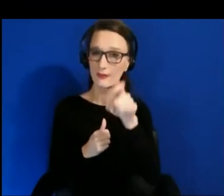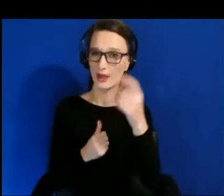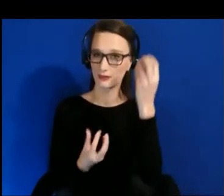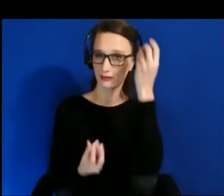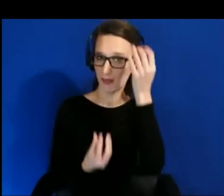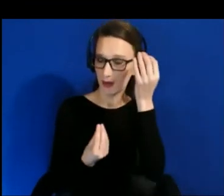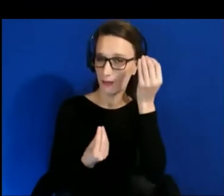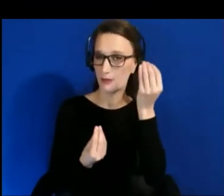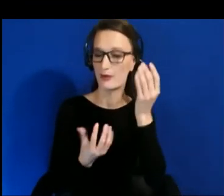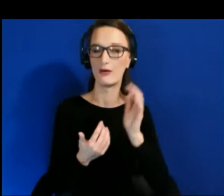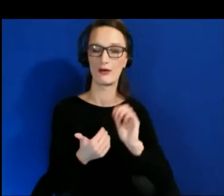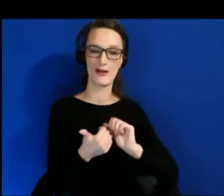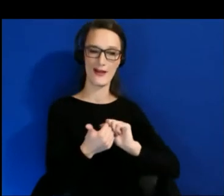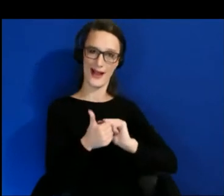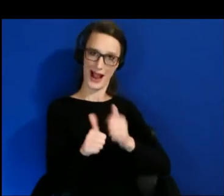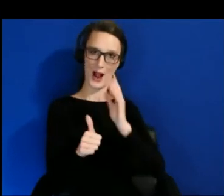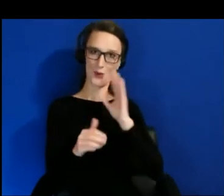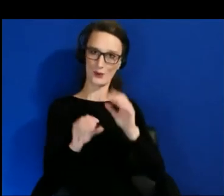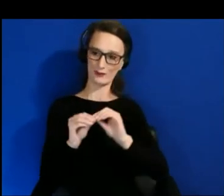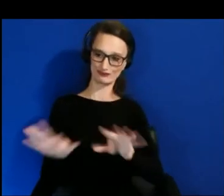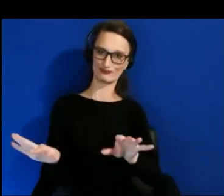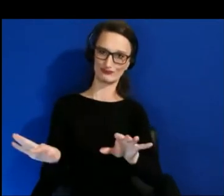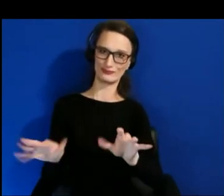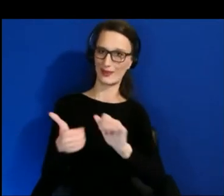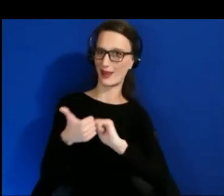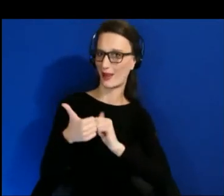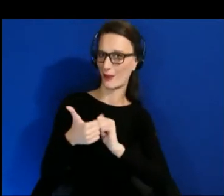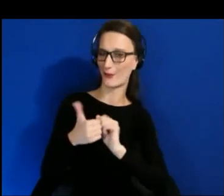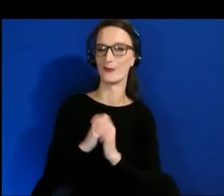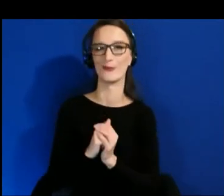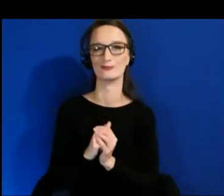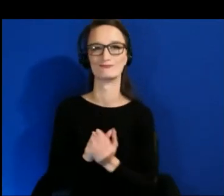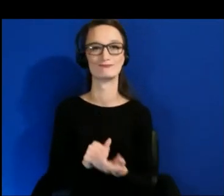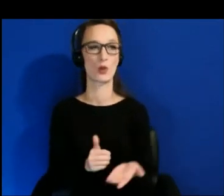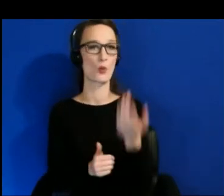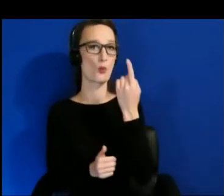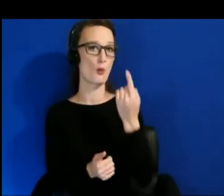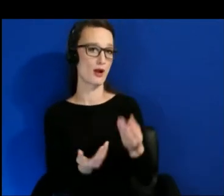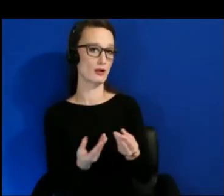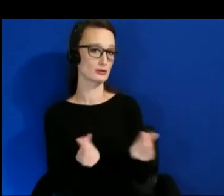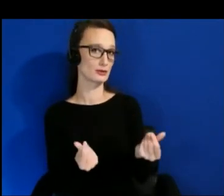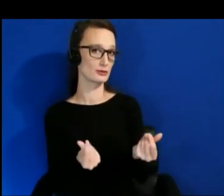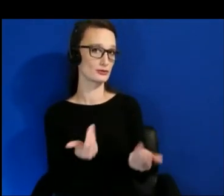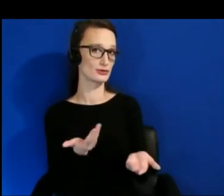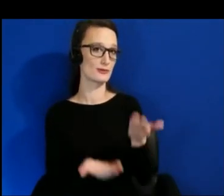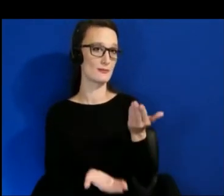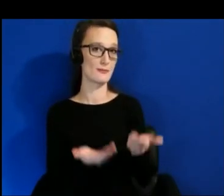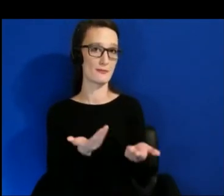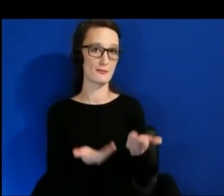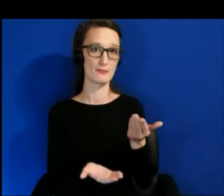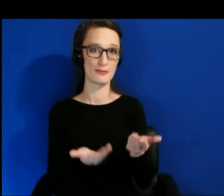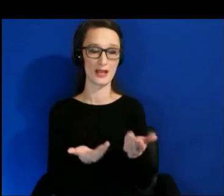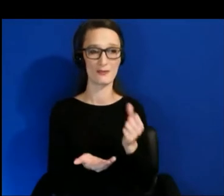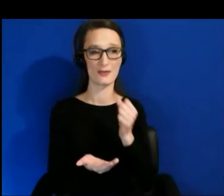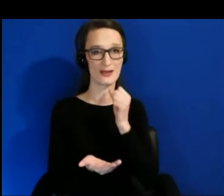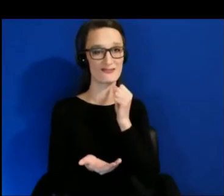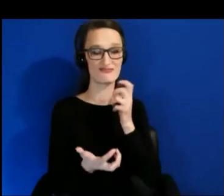going to deploy it as well because one solution may not be the one size fits all solution